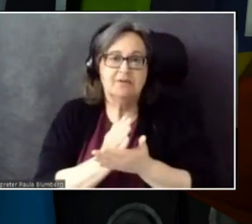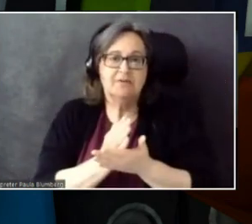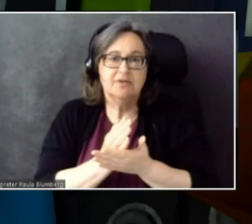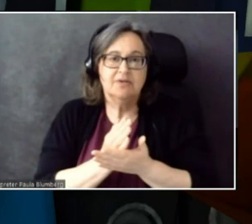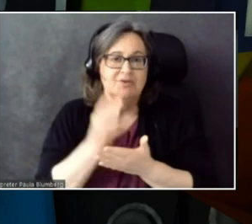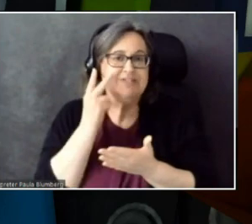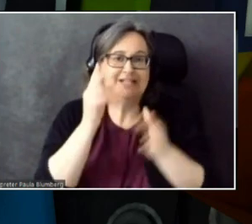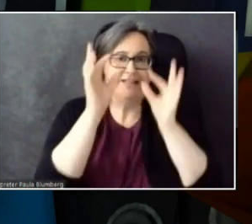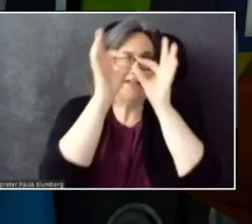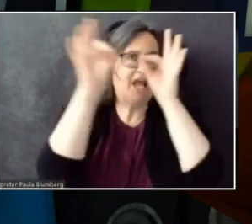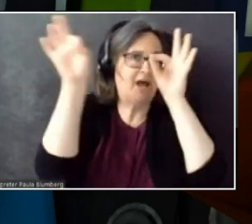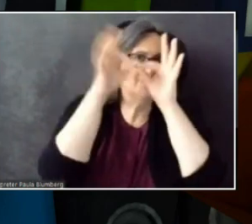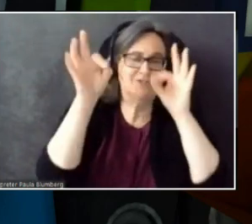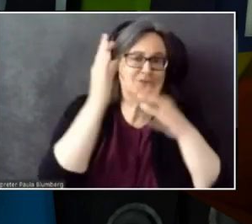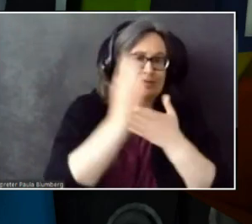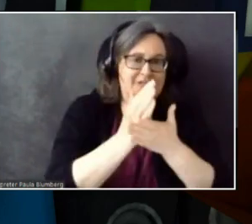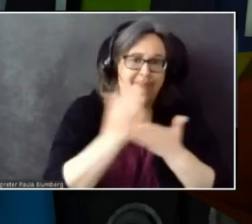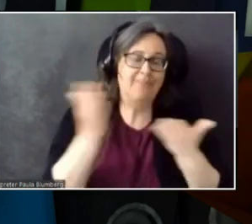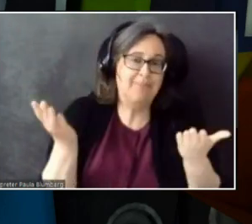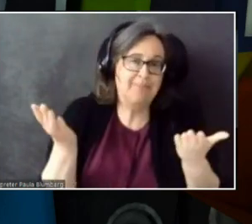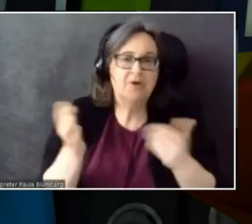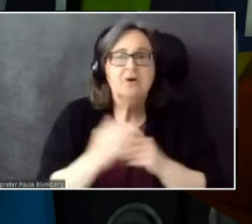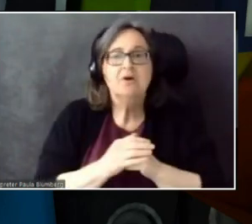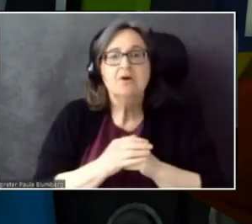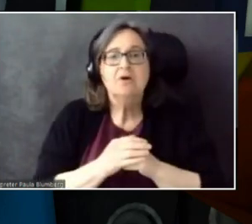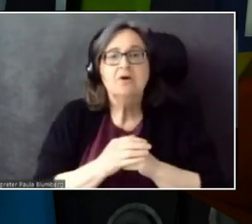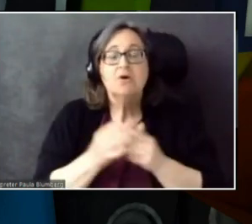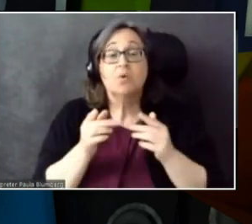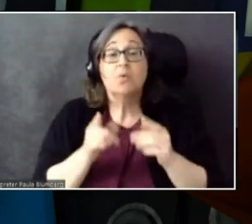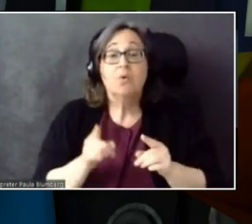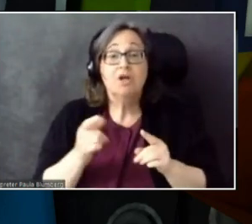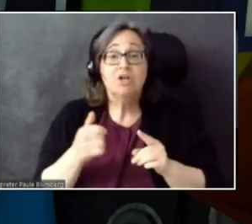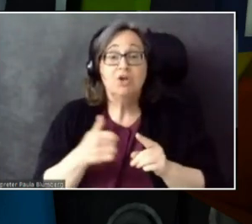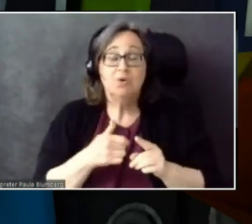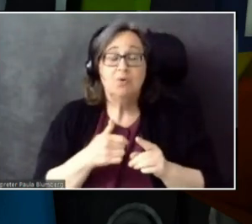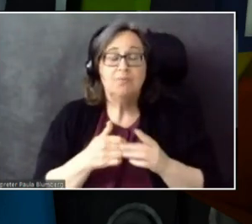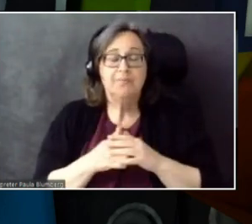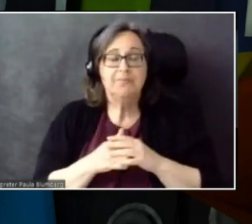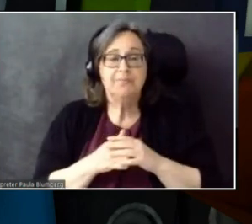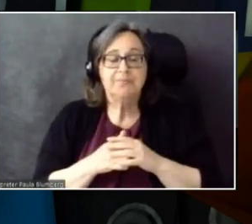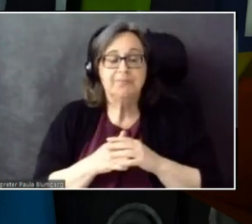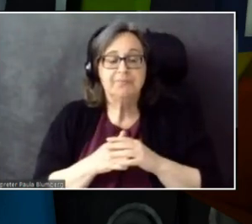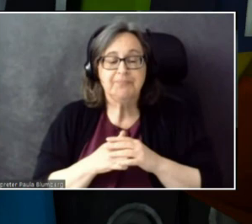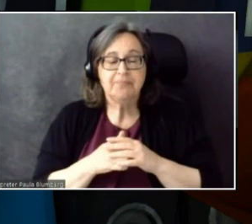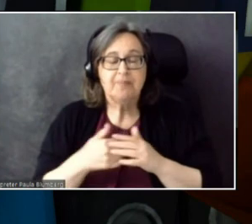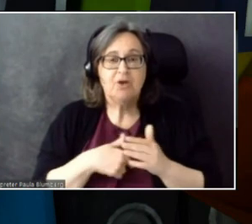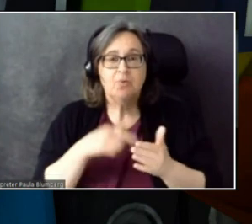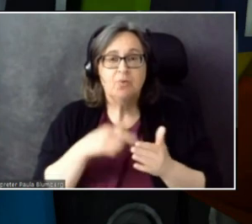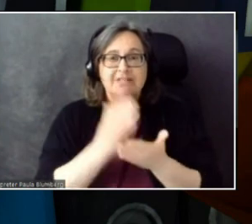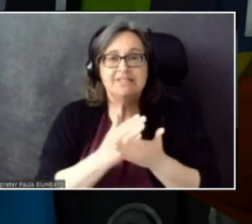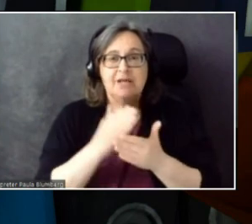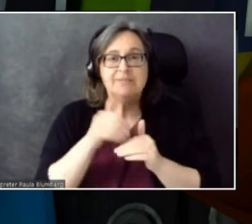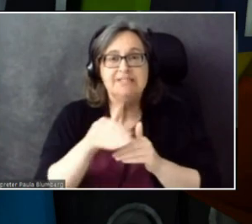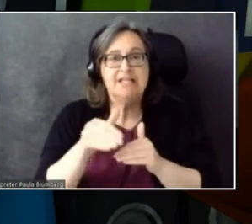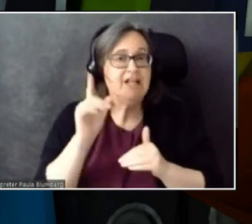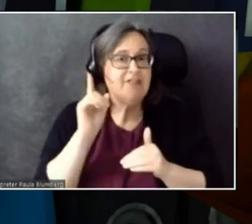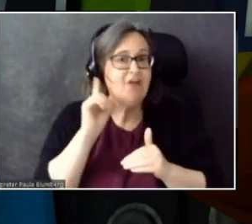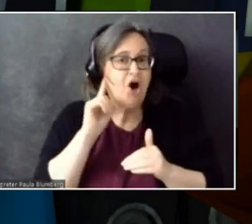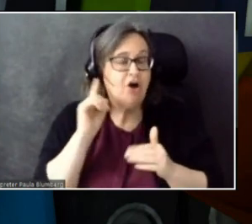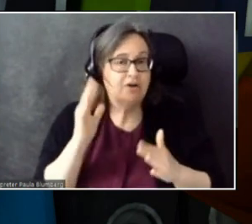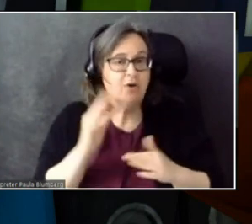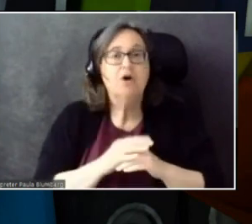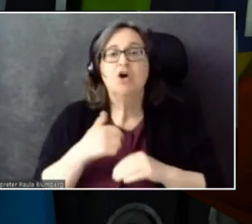And in fact, around the time we stop sending the audio, we also stop sending the caption